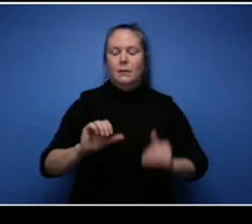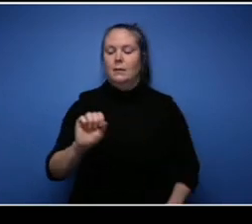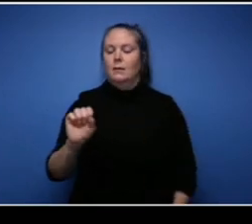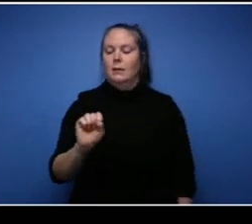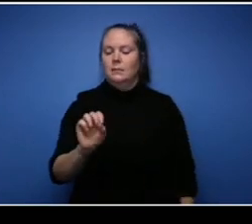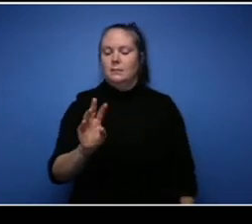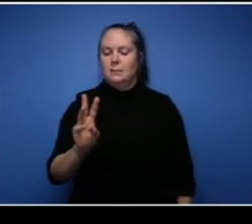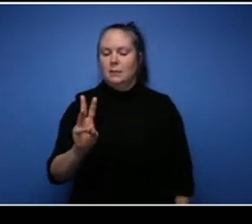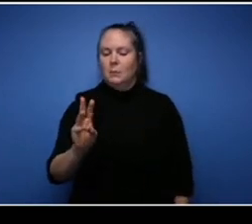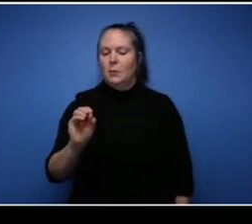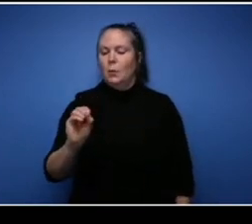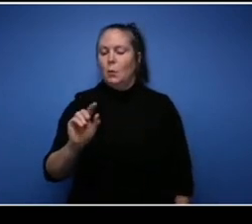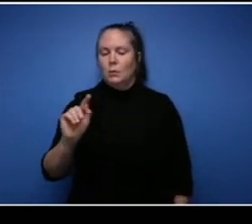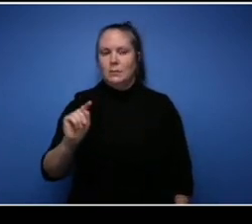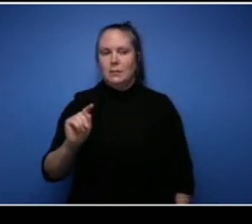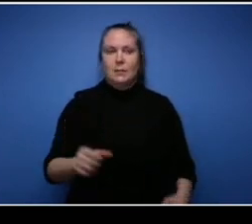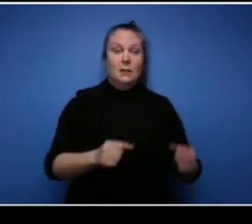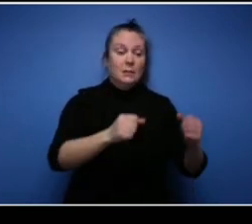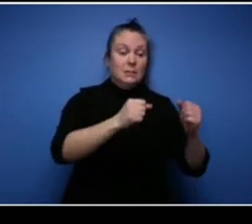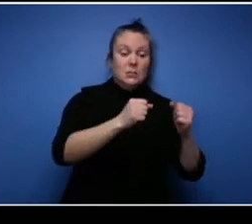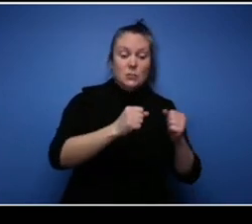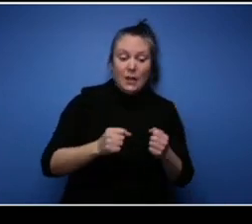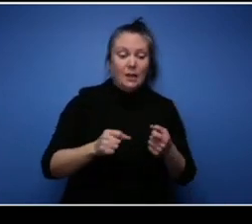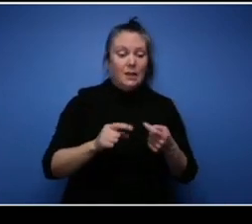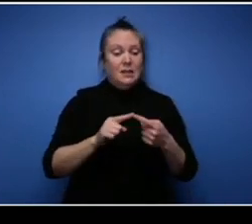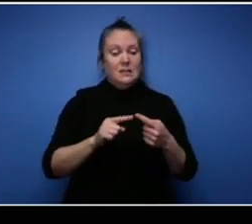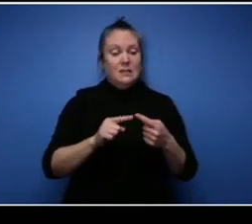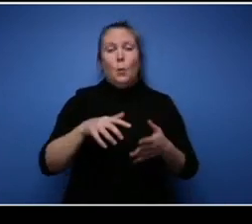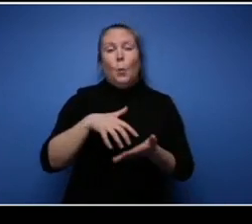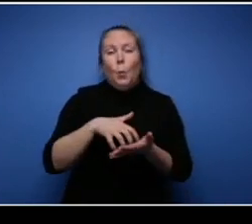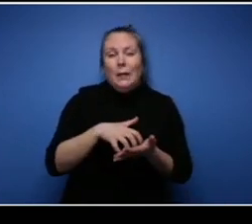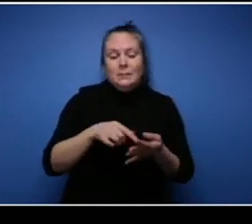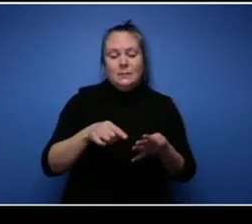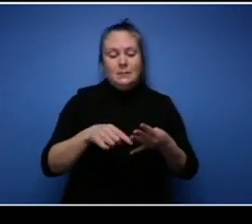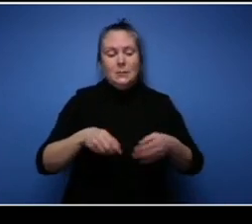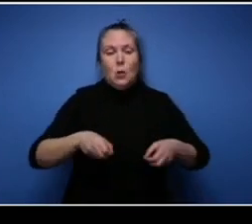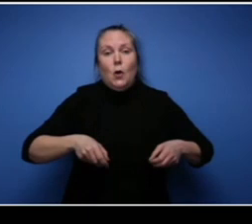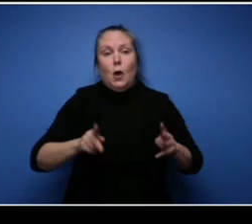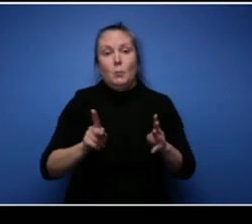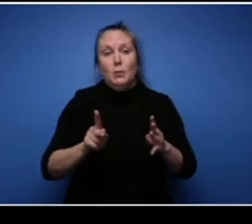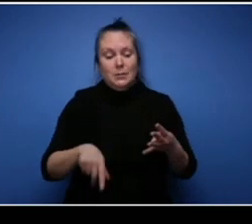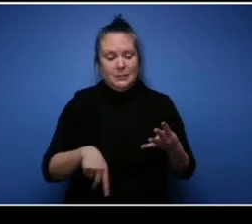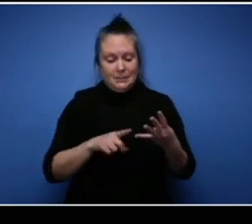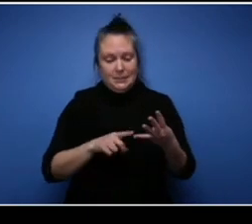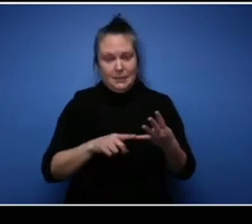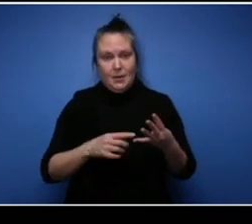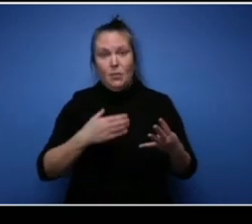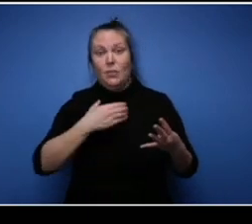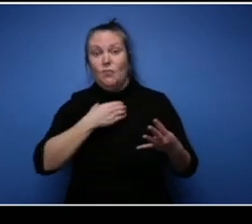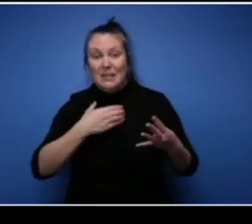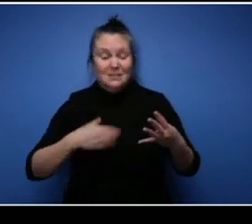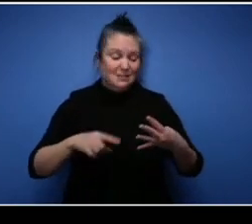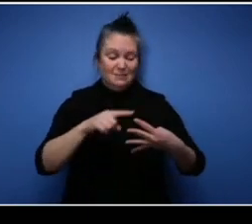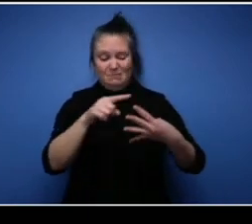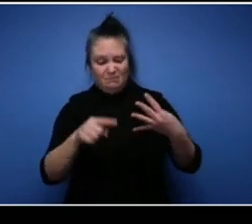the weaknesses the opportunities and the threats. Do on them, do on yourself. Write a business